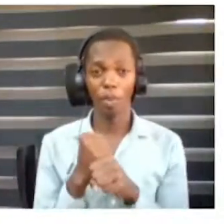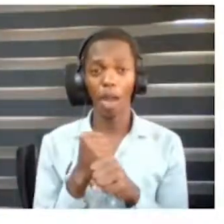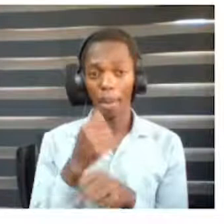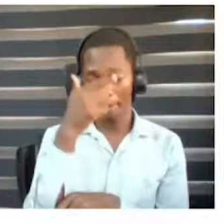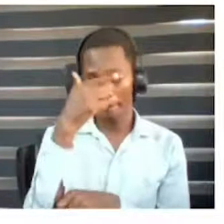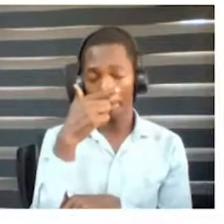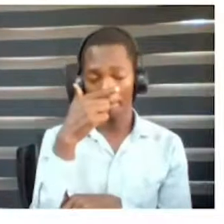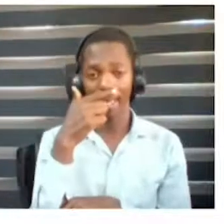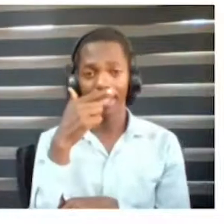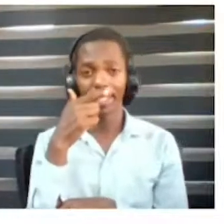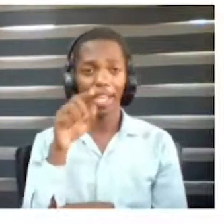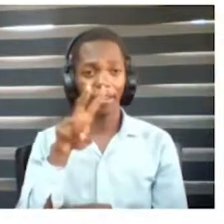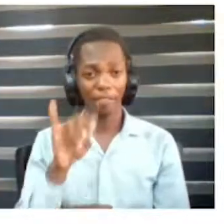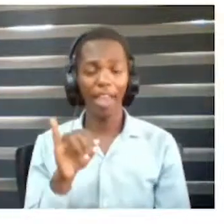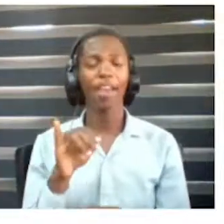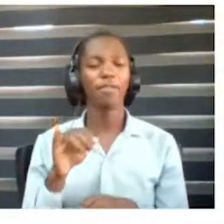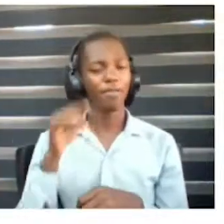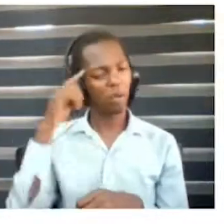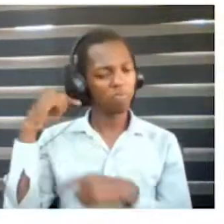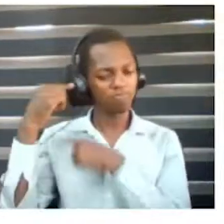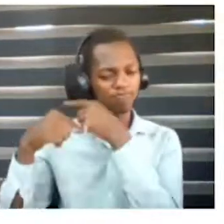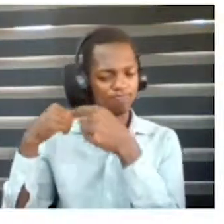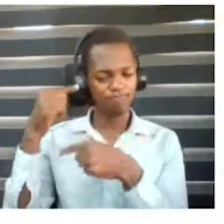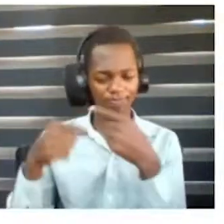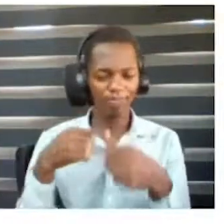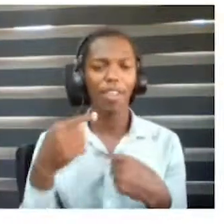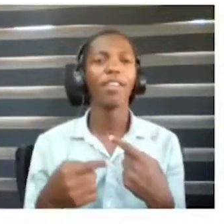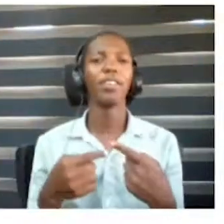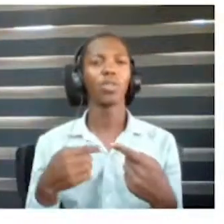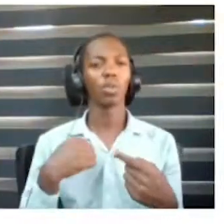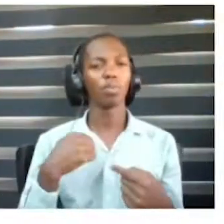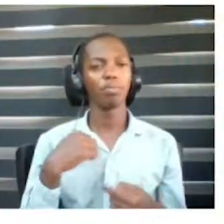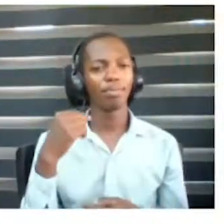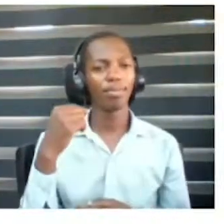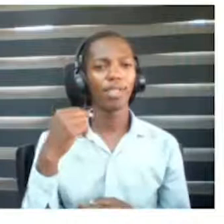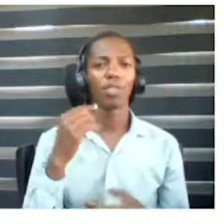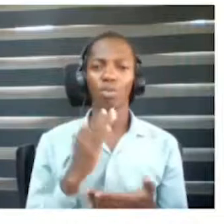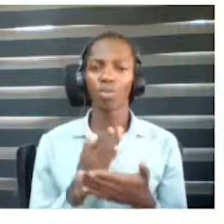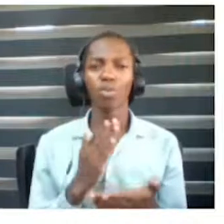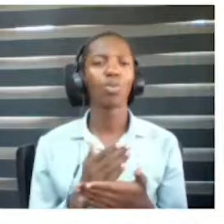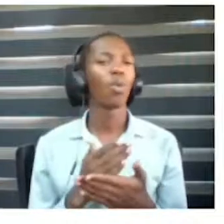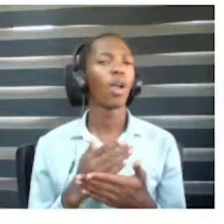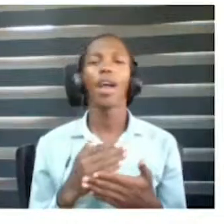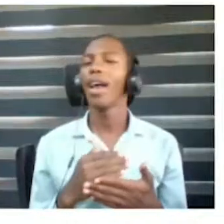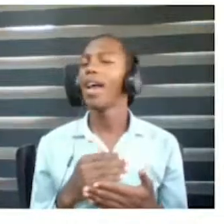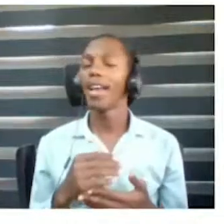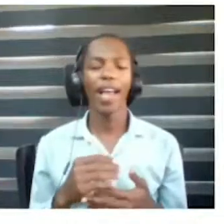students and their teachers for many years now. I have a great appreciation of the type of innovation you developed.